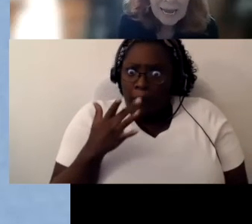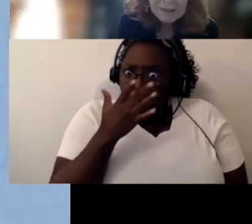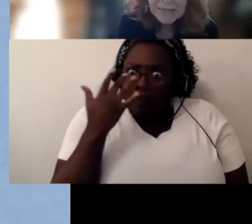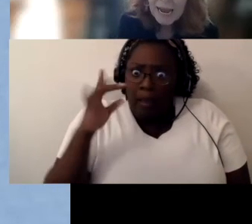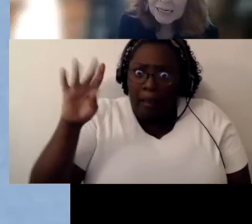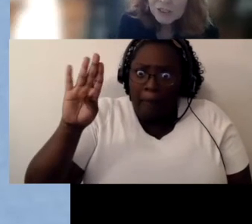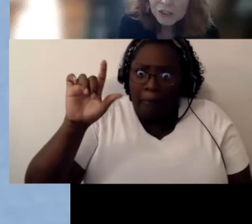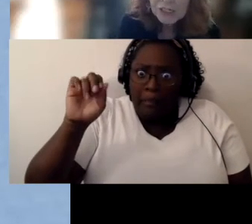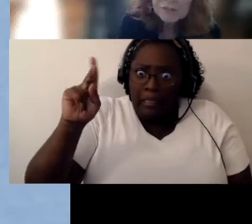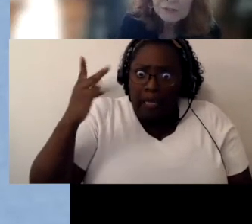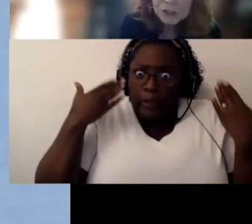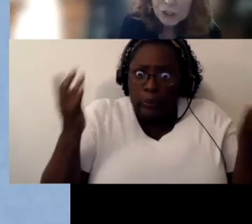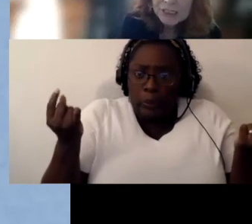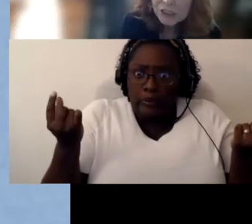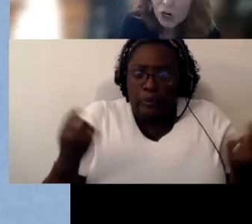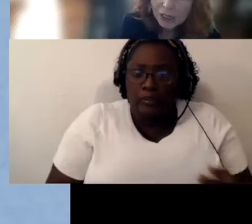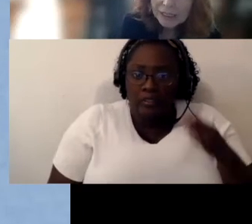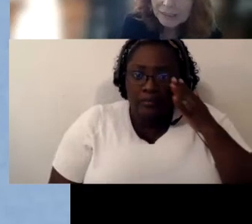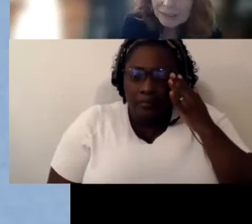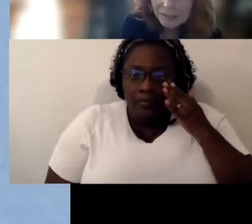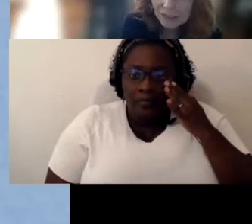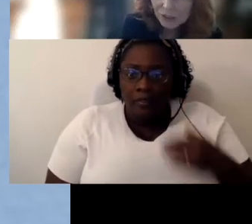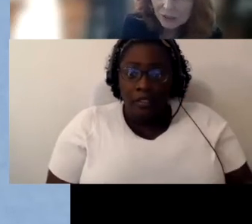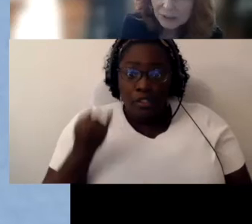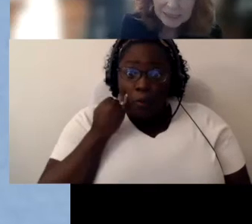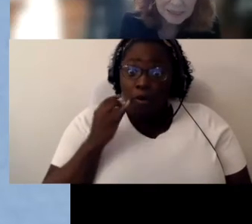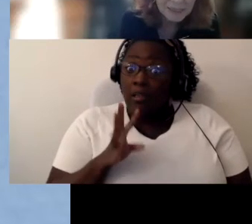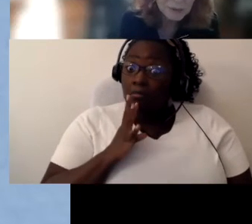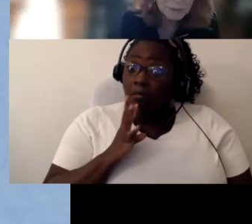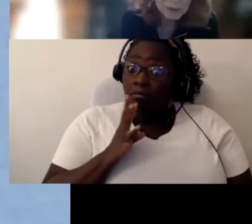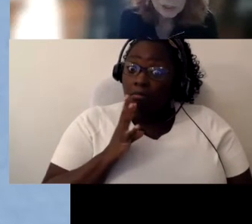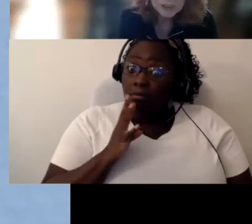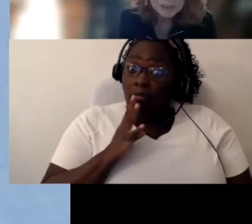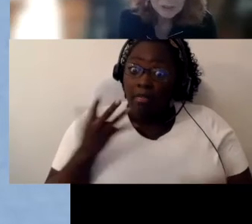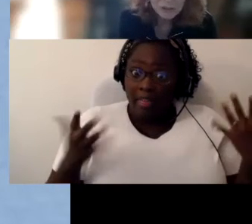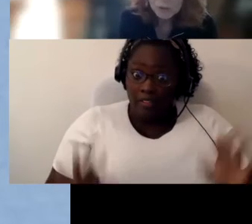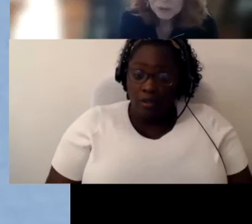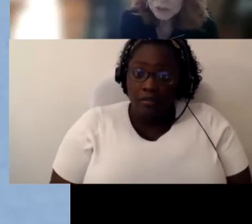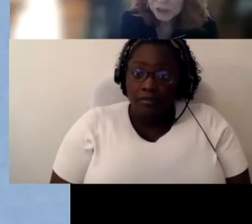yourself if you're just talking to these students because their approach to this little girl